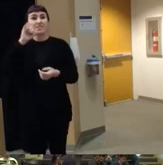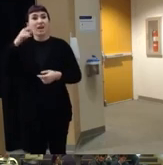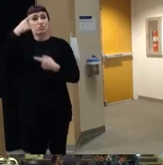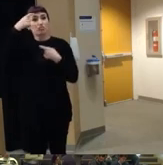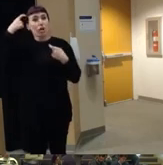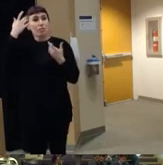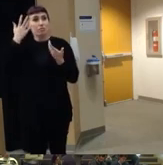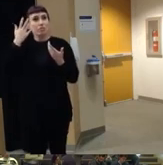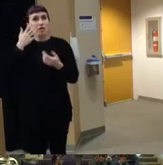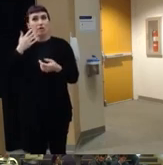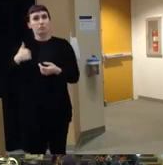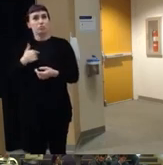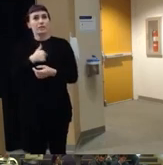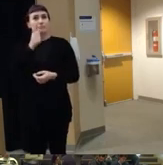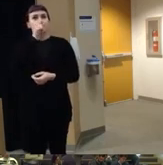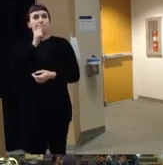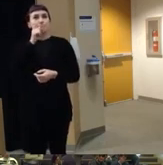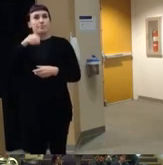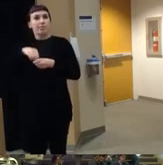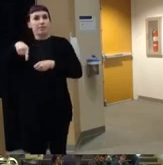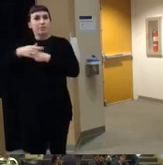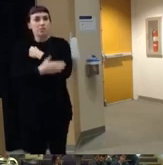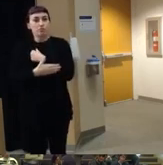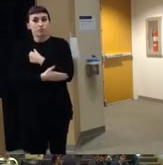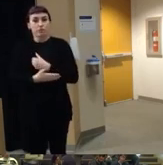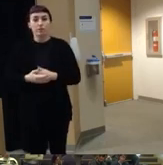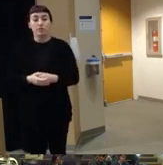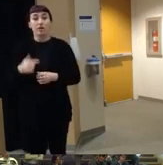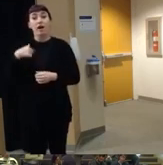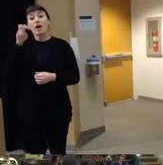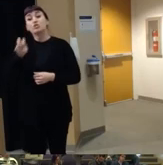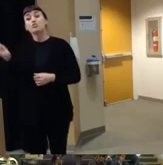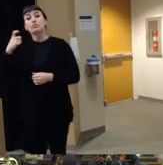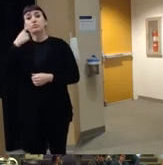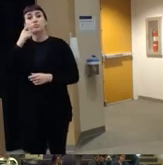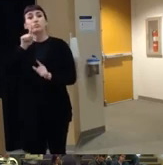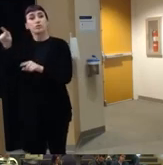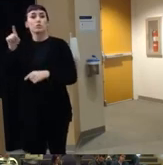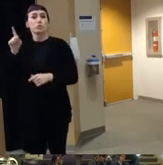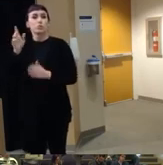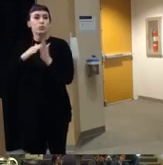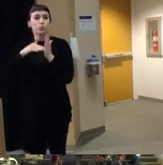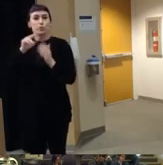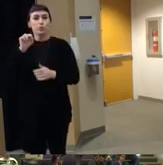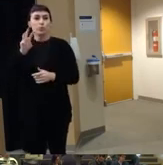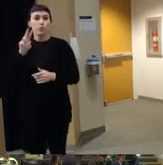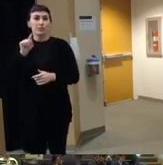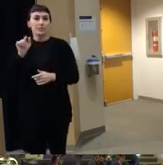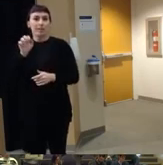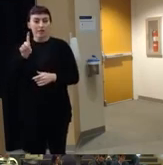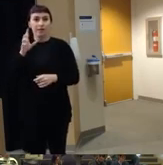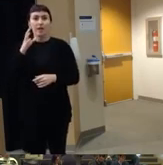we all deal with in this country um I traveled recent to New Zealand and um this is a little